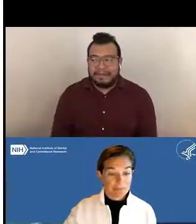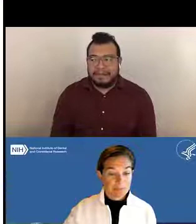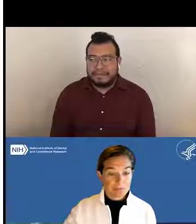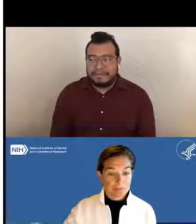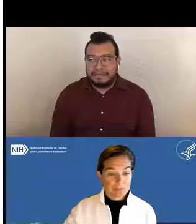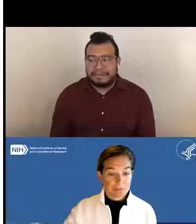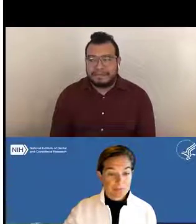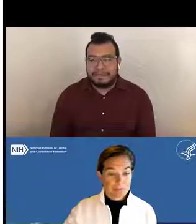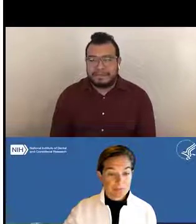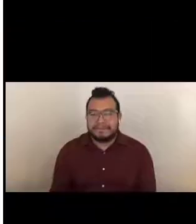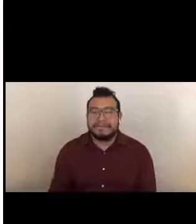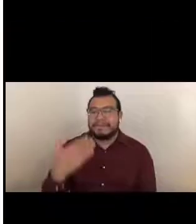Susan Medve: Thank you, Amanda.